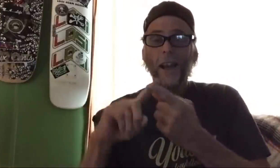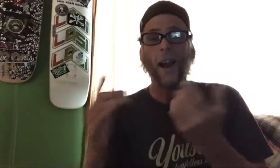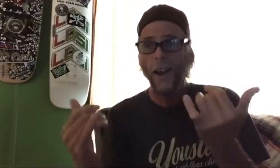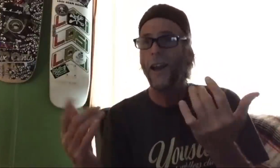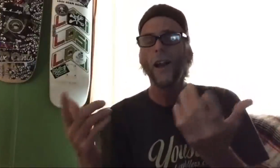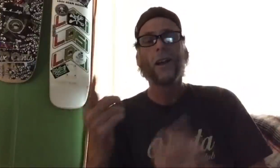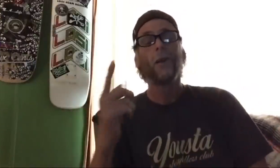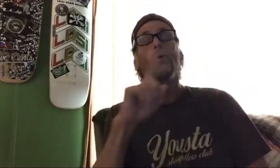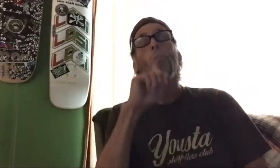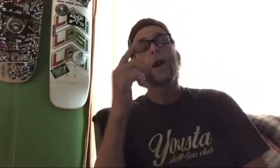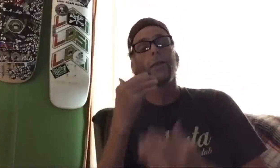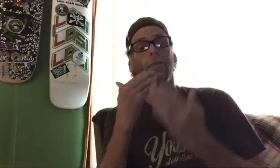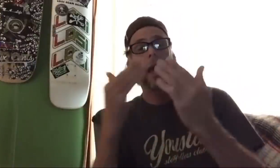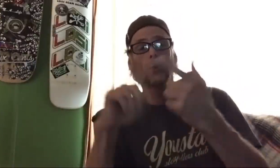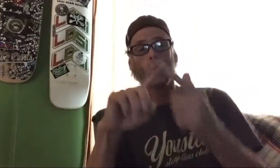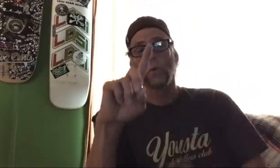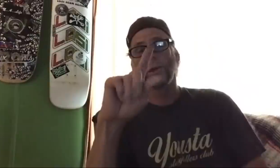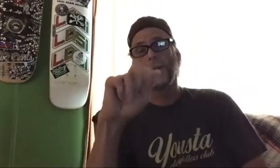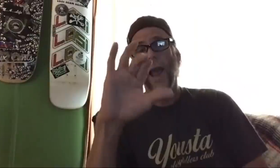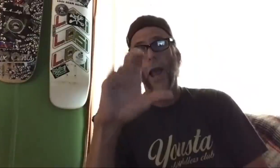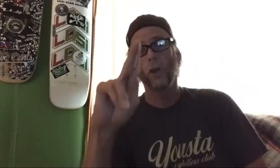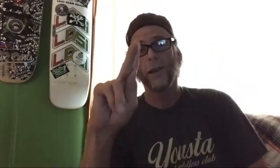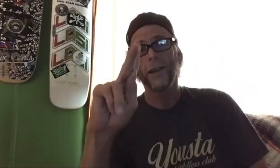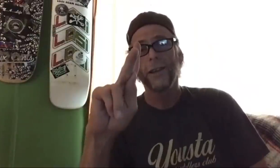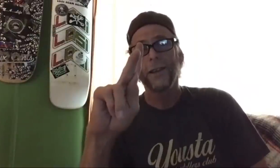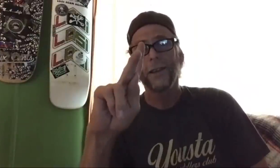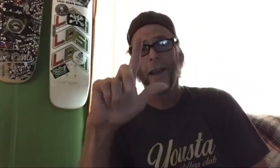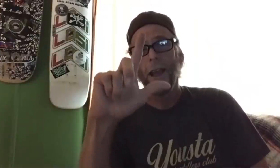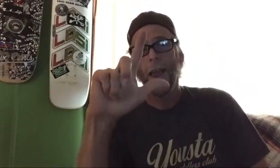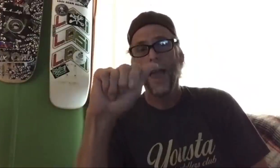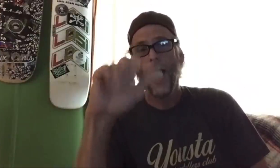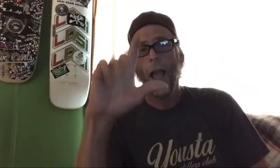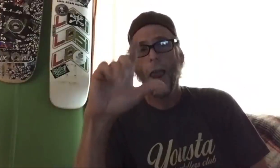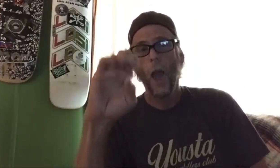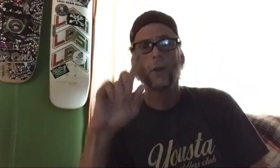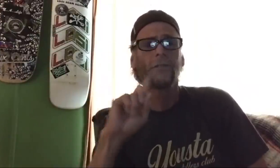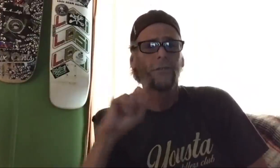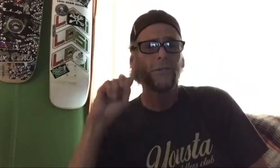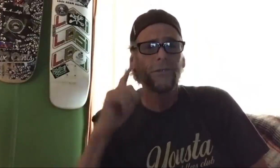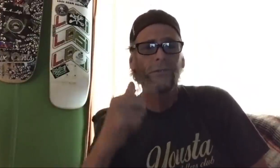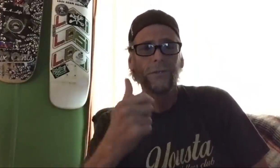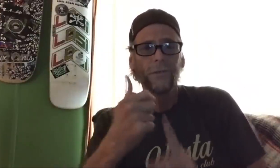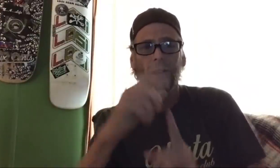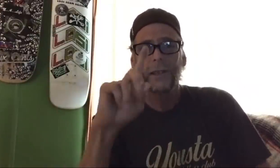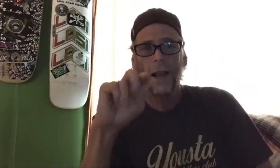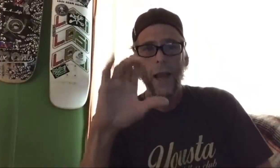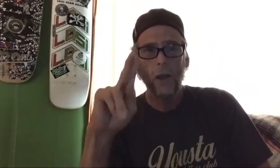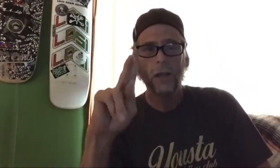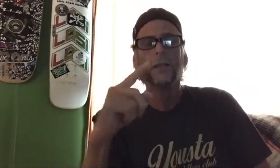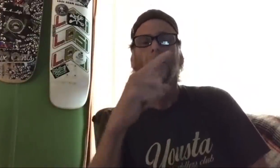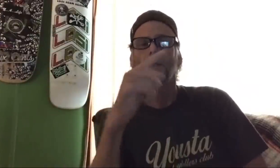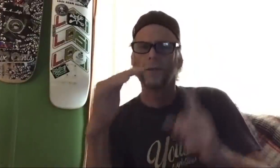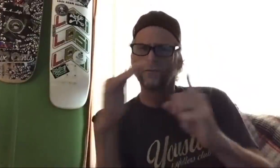I have to thank Darrick De La O, he's deaf too.